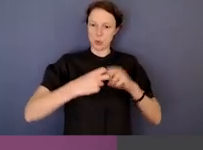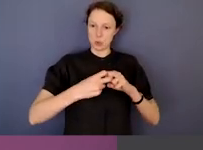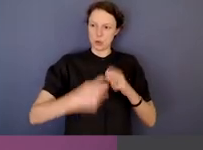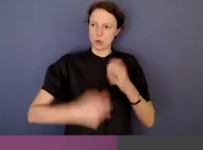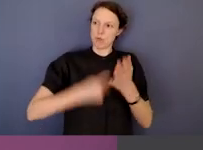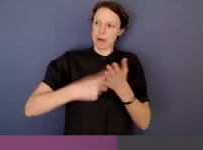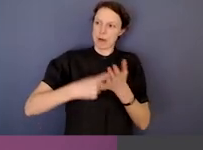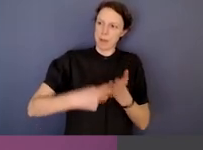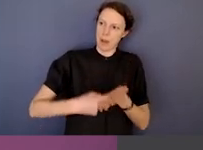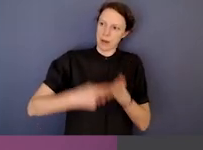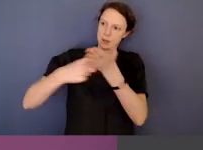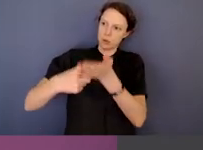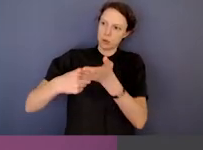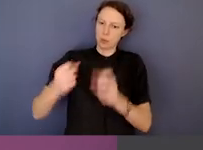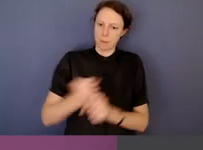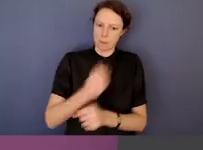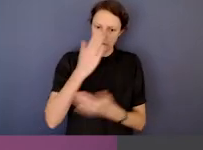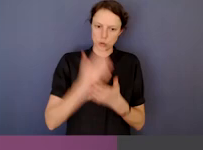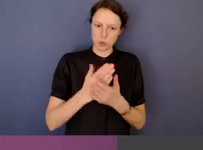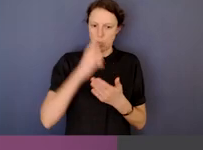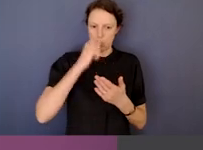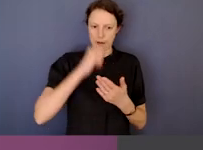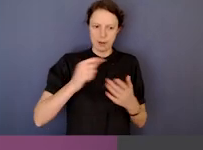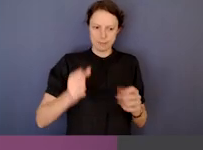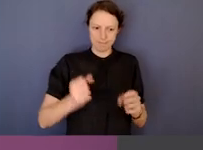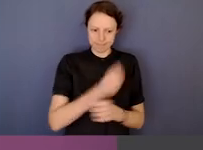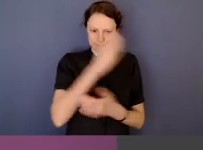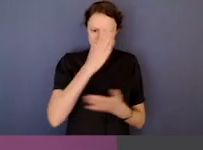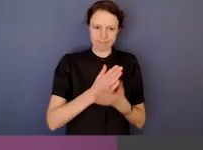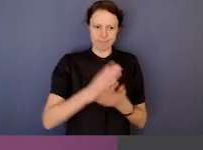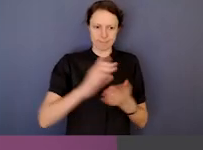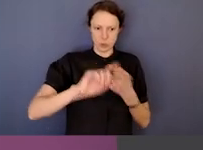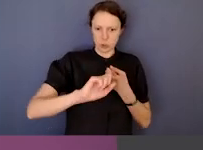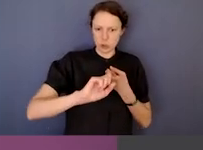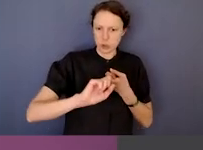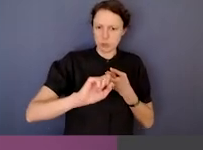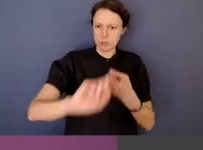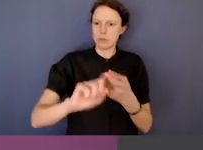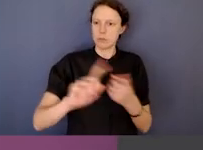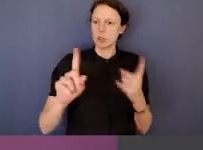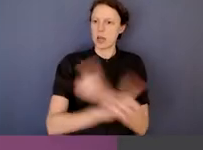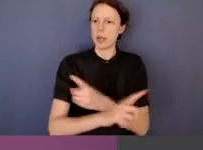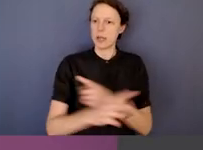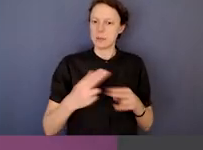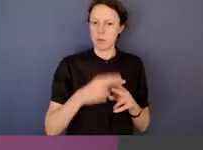issues and make recommendations to ensure that there's a more enduring change to the culture.